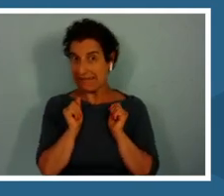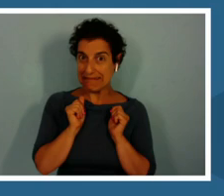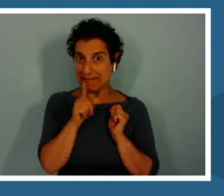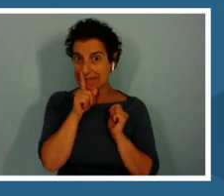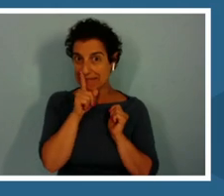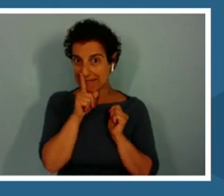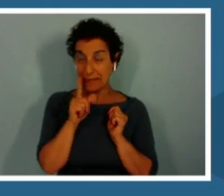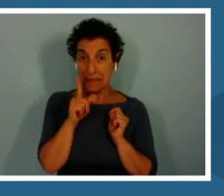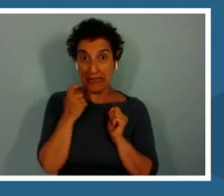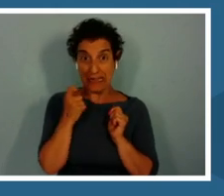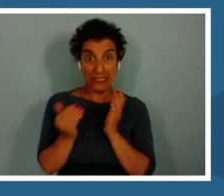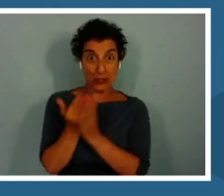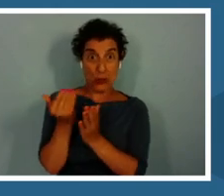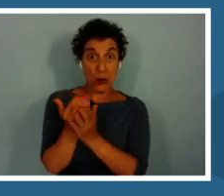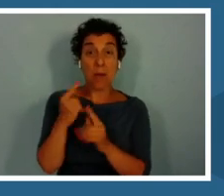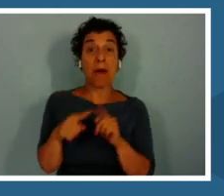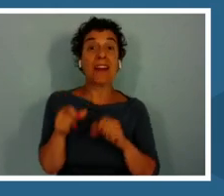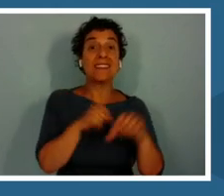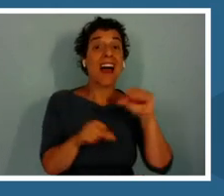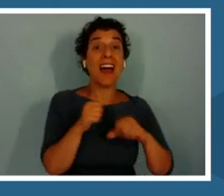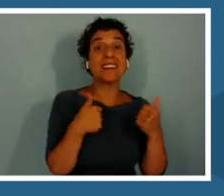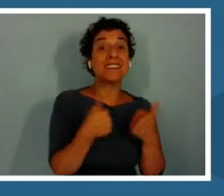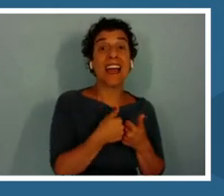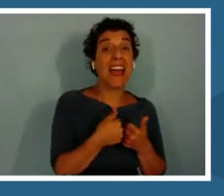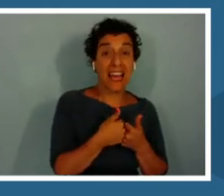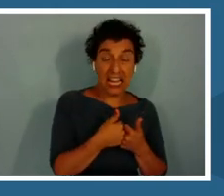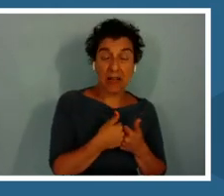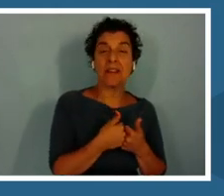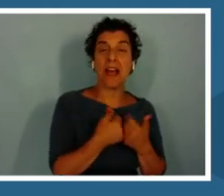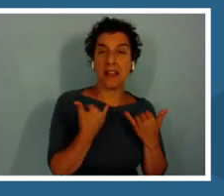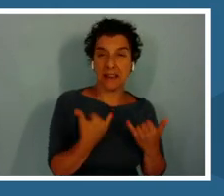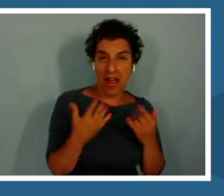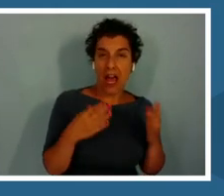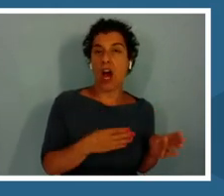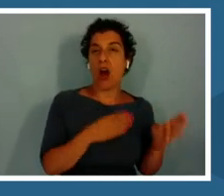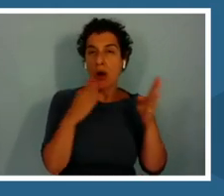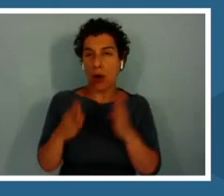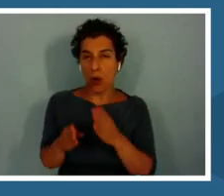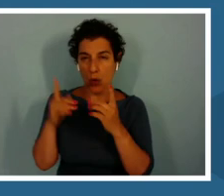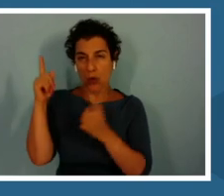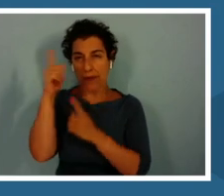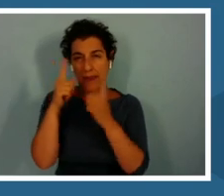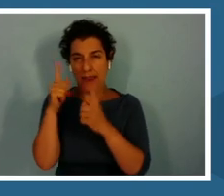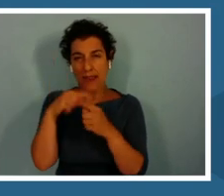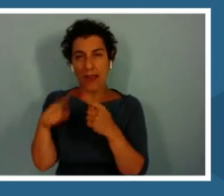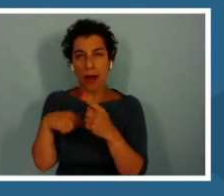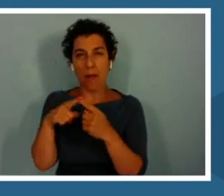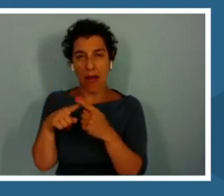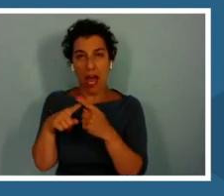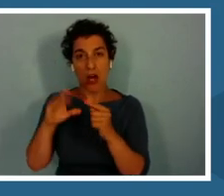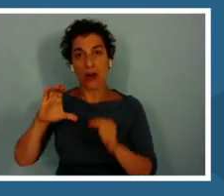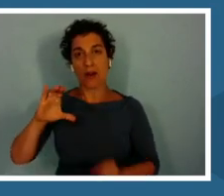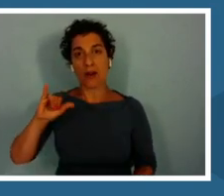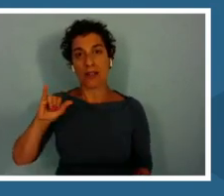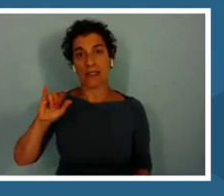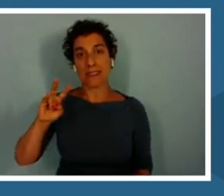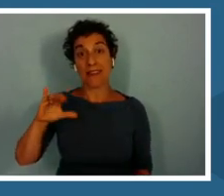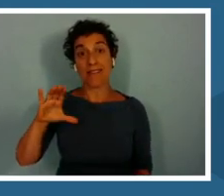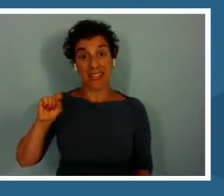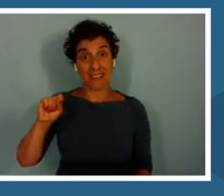Instead of science games, we are looking at thinking about civics and how to get students